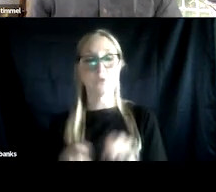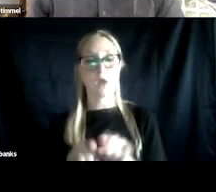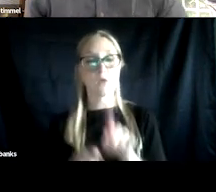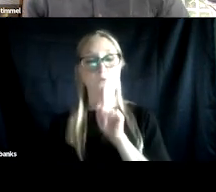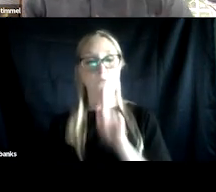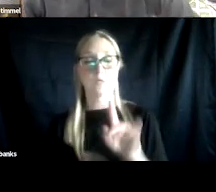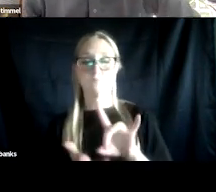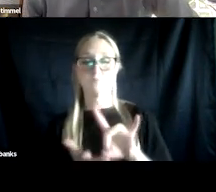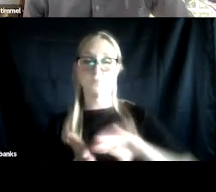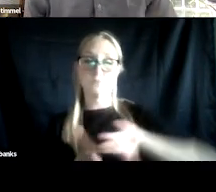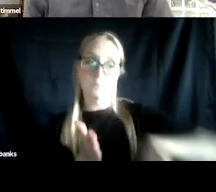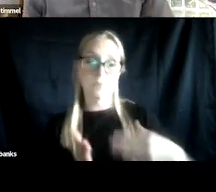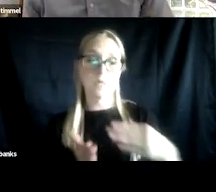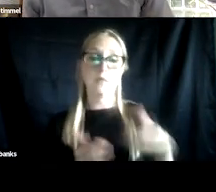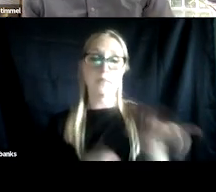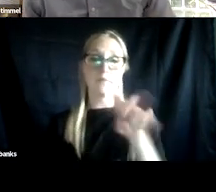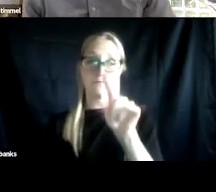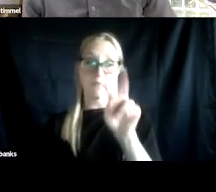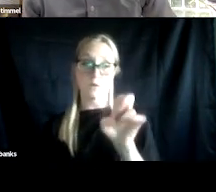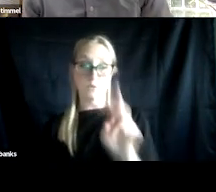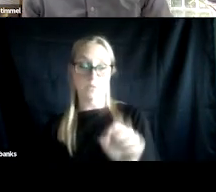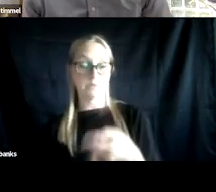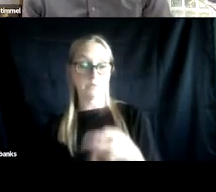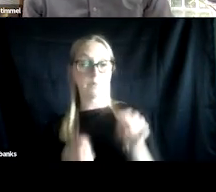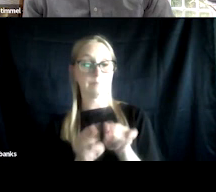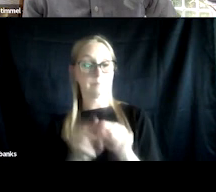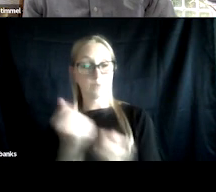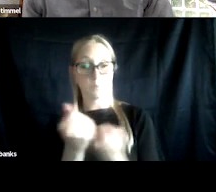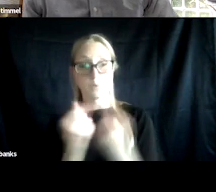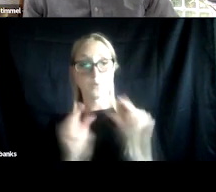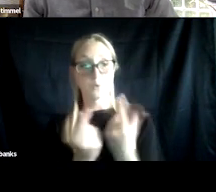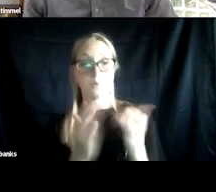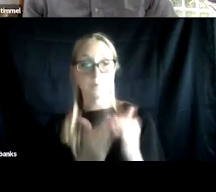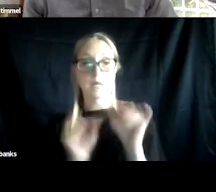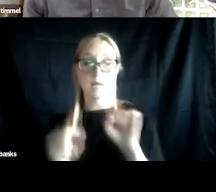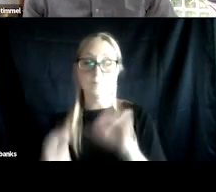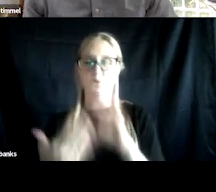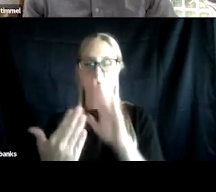from the various support networks that can help them address PTSD, substance use disorder and other core psychosocial needs.